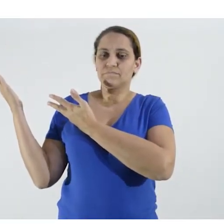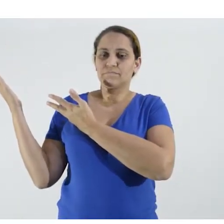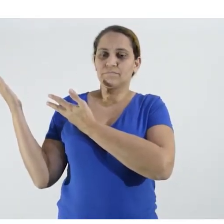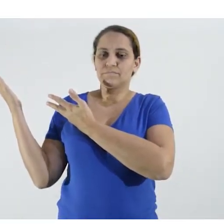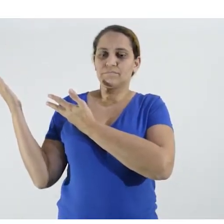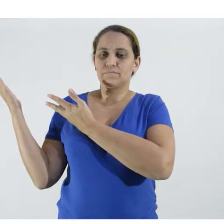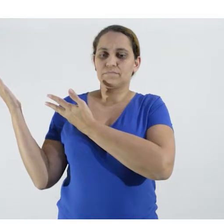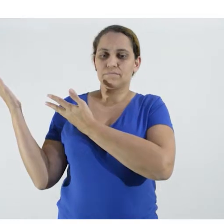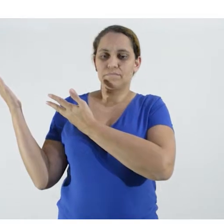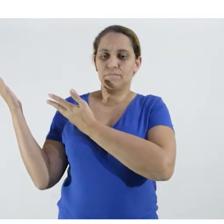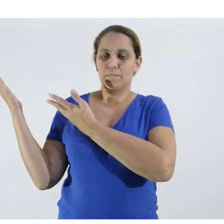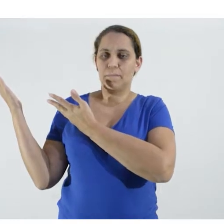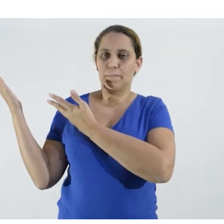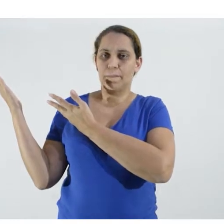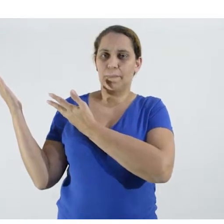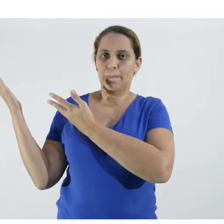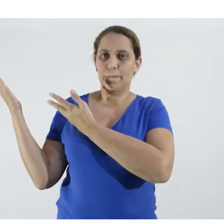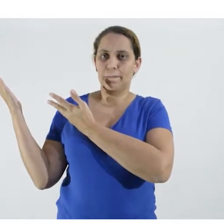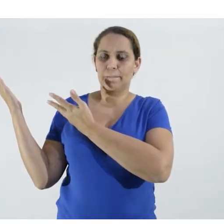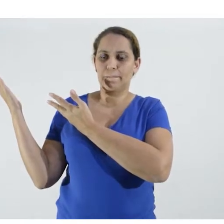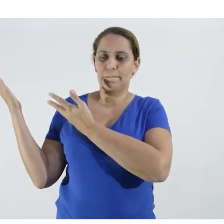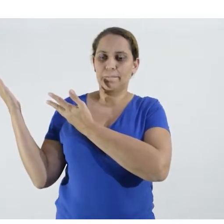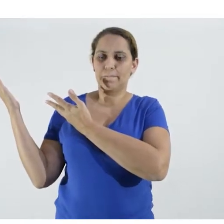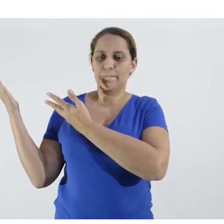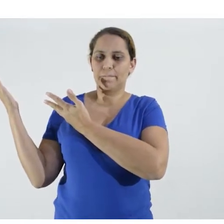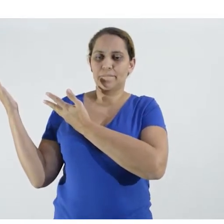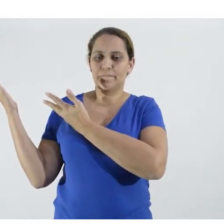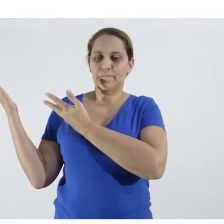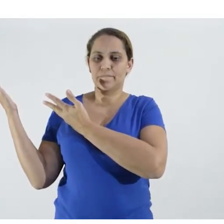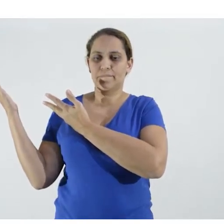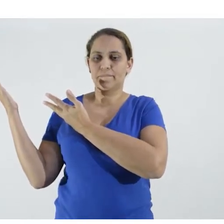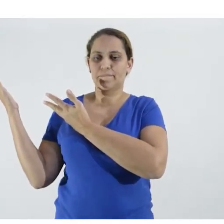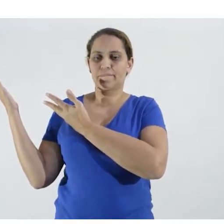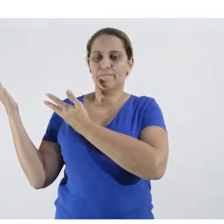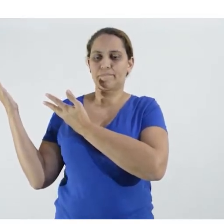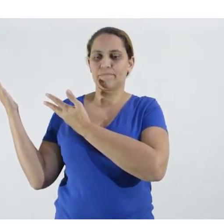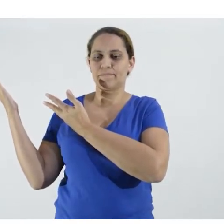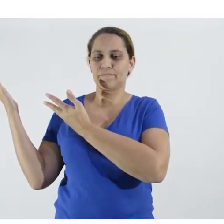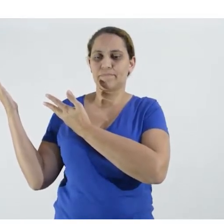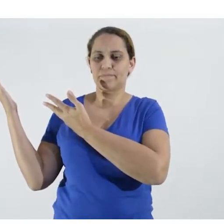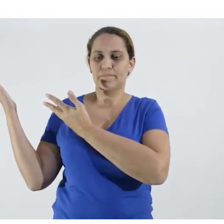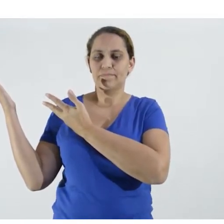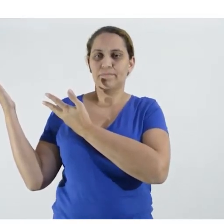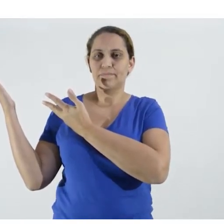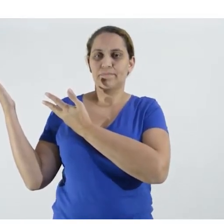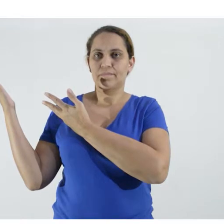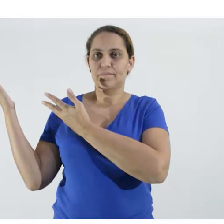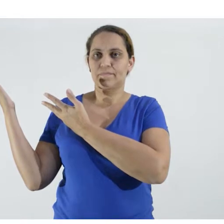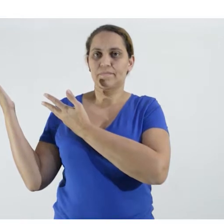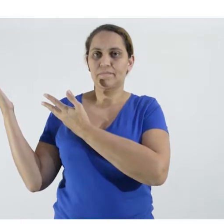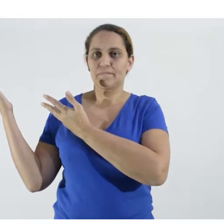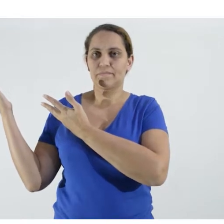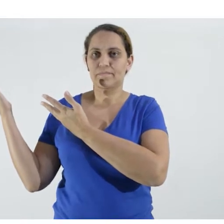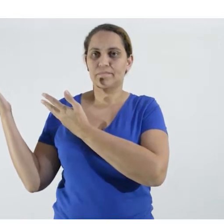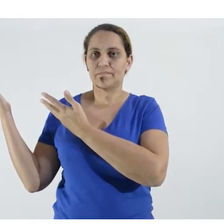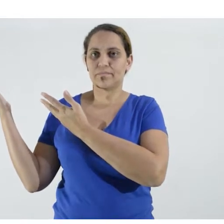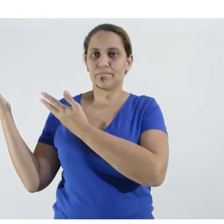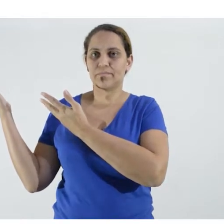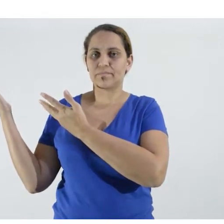family responsibility. Decree 9,064, of May 31, 2017, defines